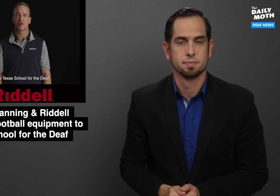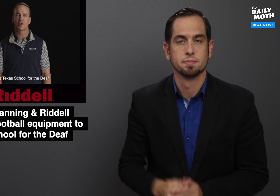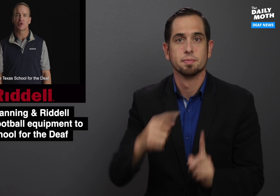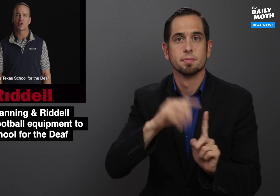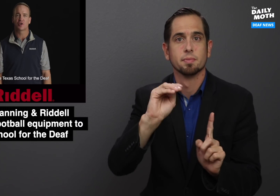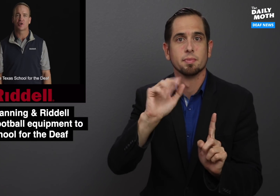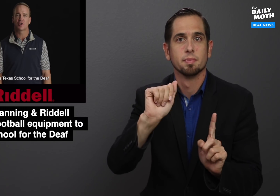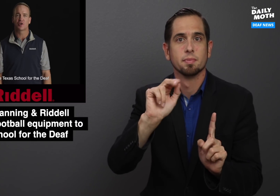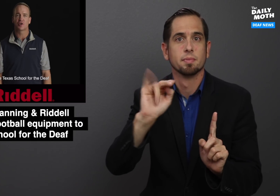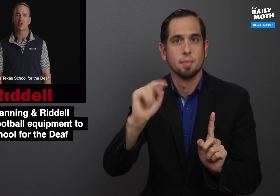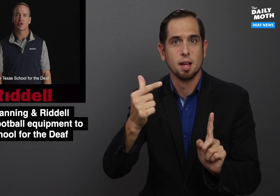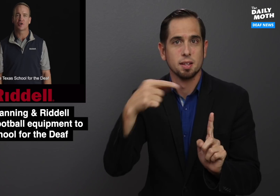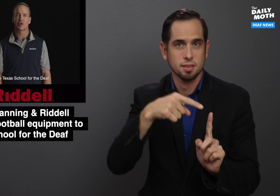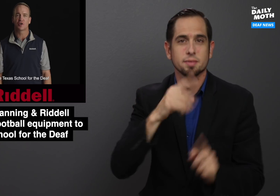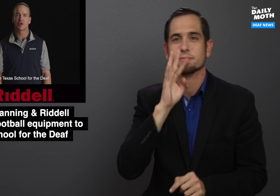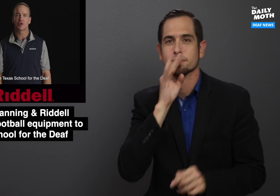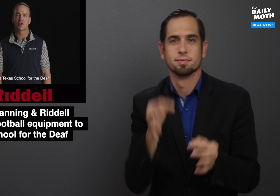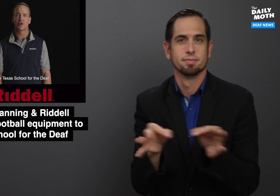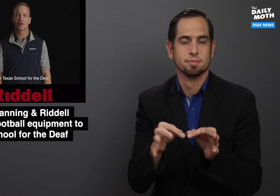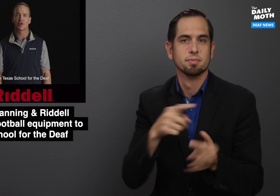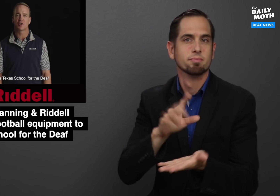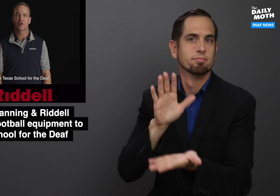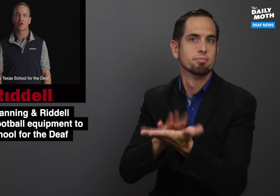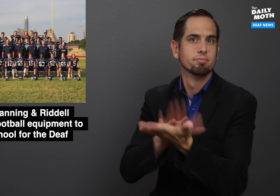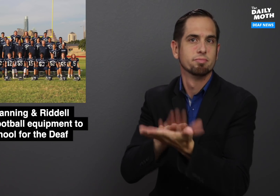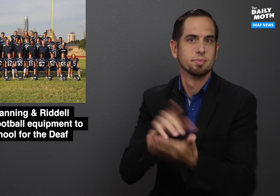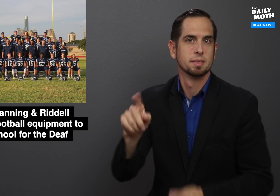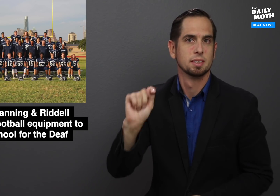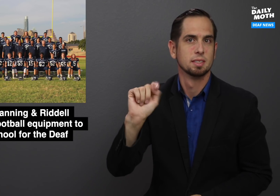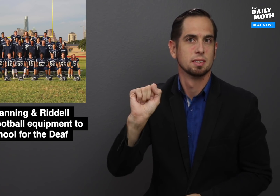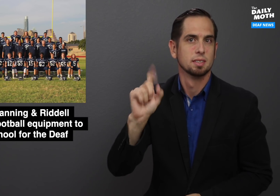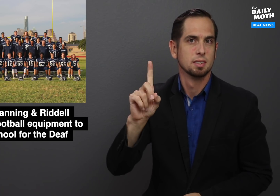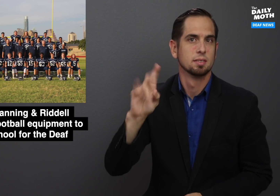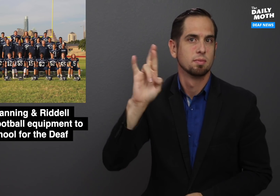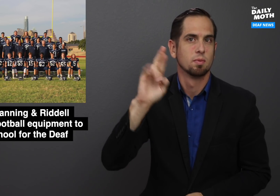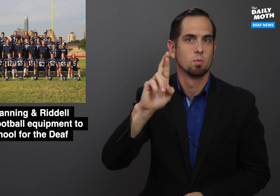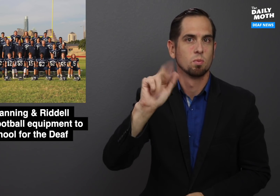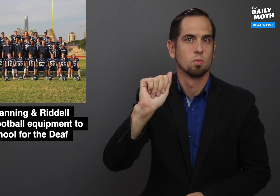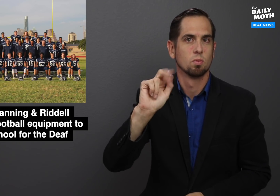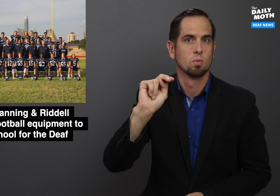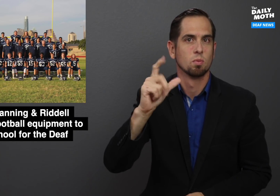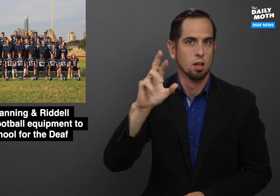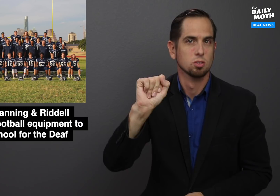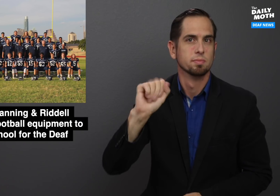Manning, in a captioned video, applauded the TSD Rangers